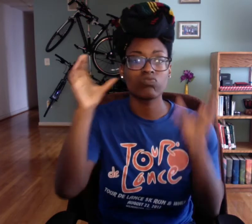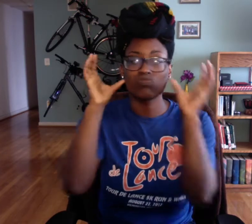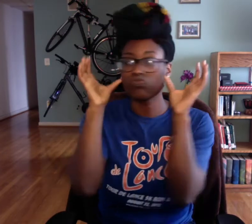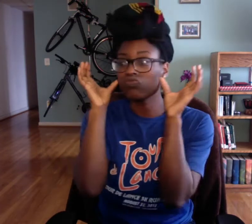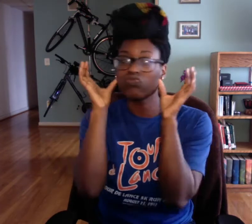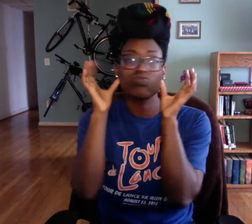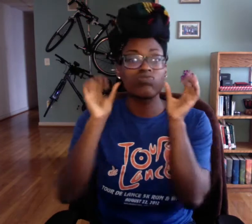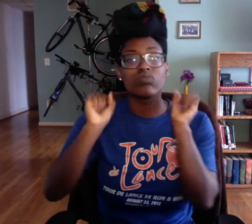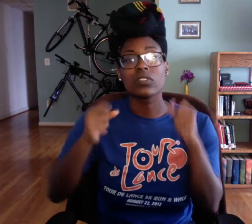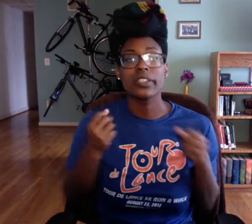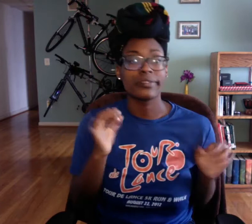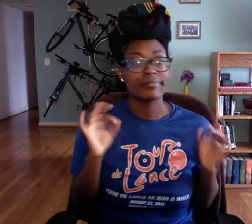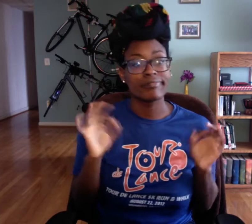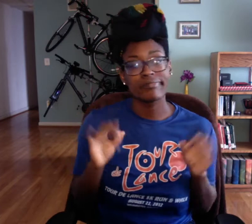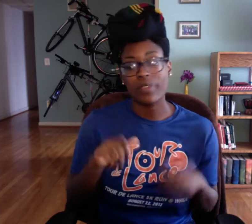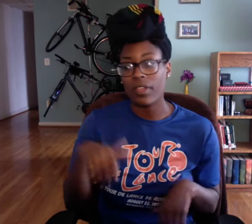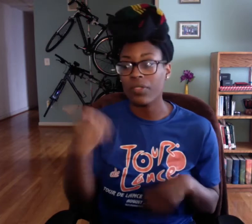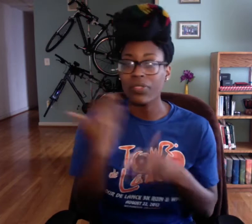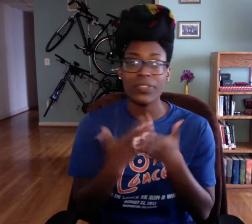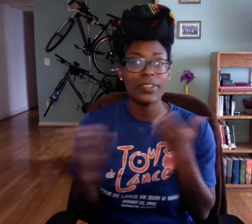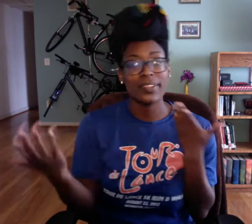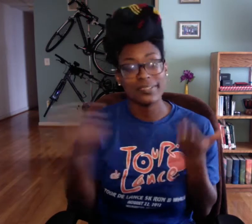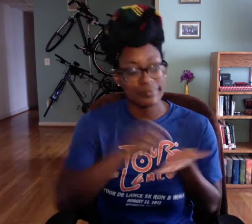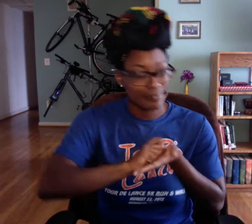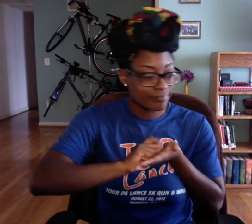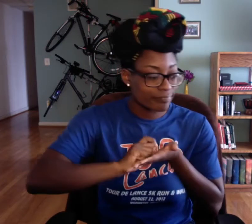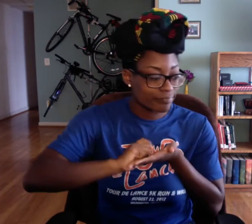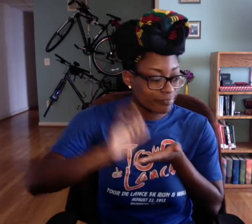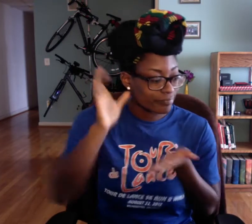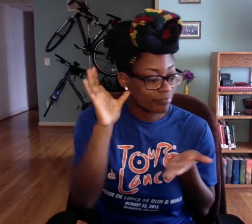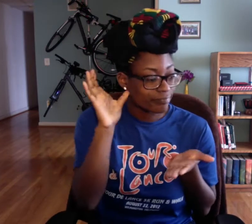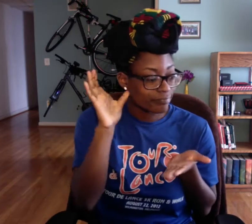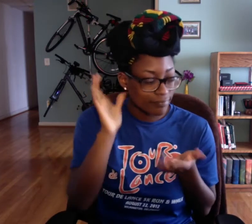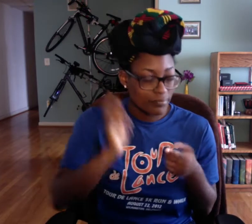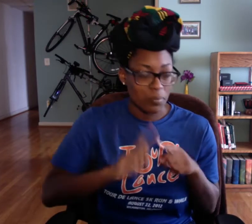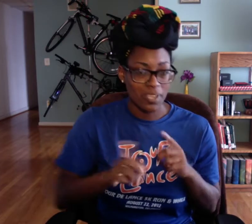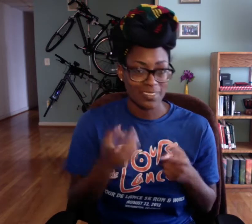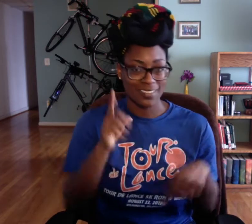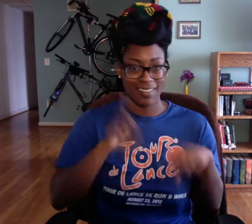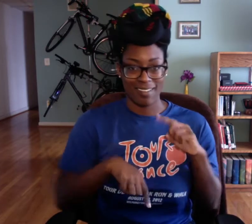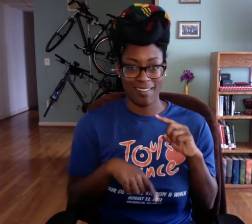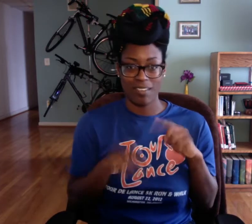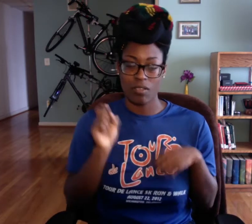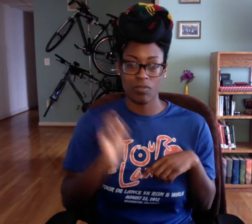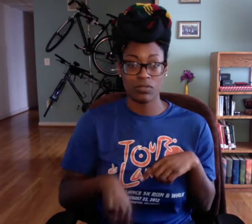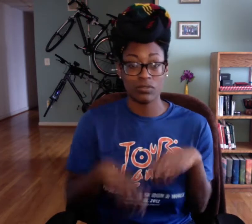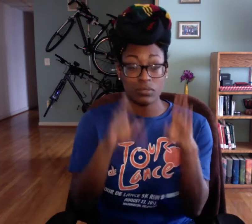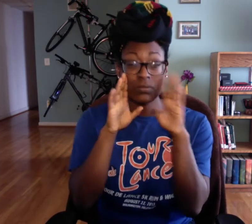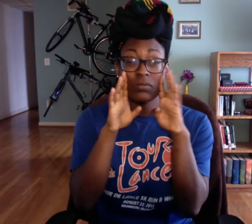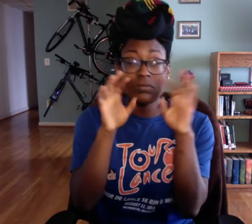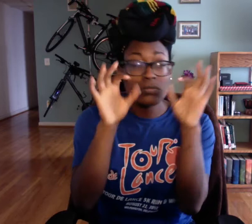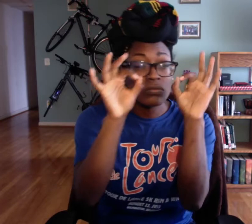You aren't using your ears so you can do other things you can take notes and just rely on your ears.